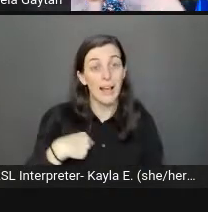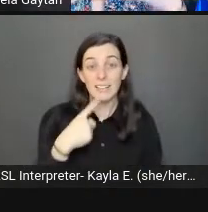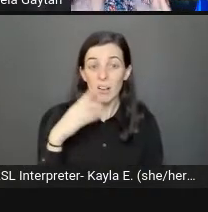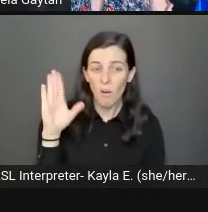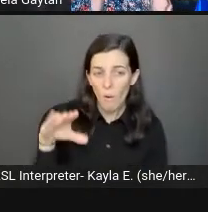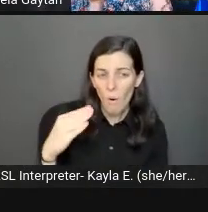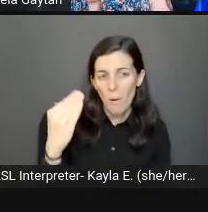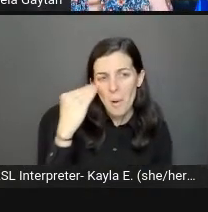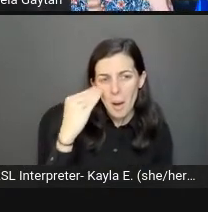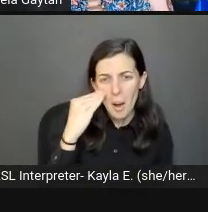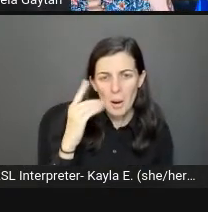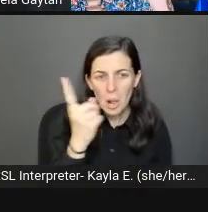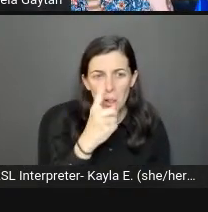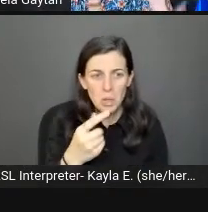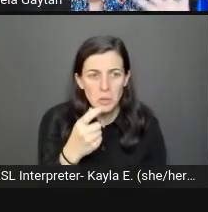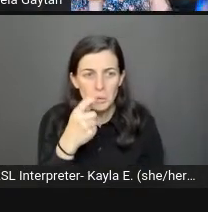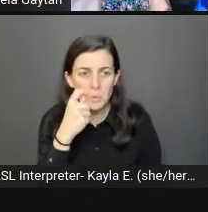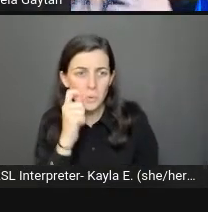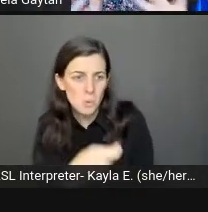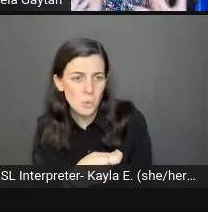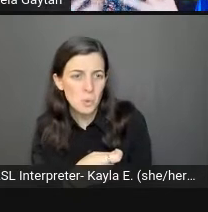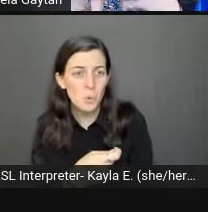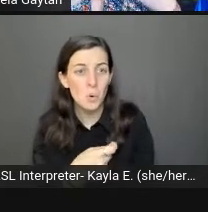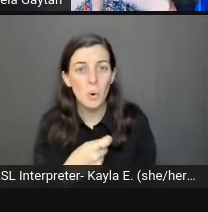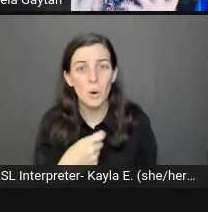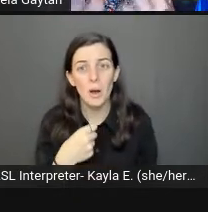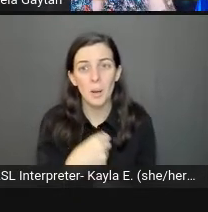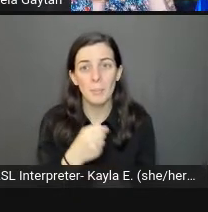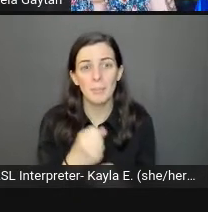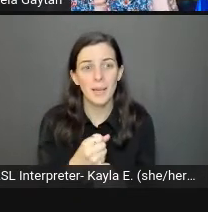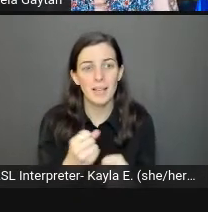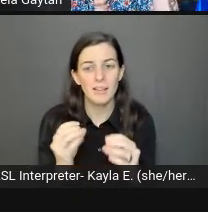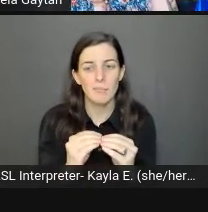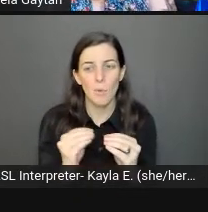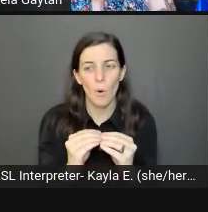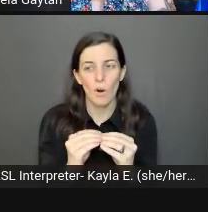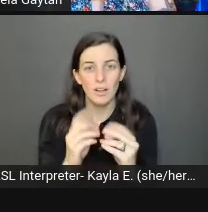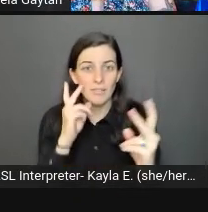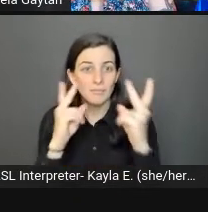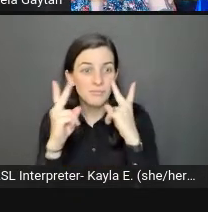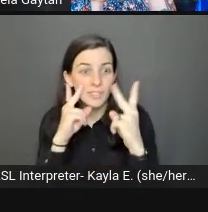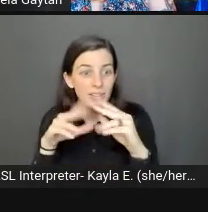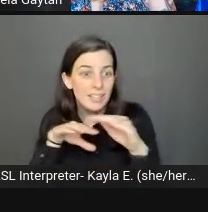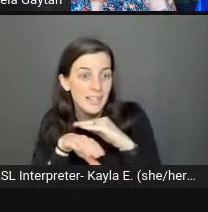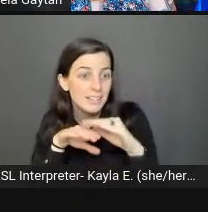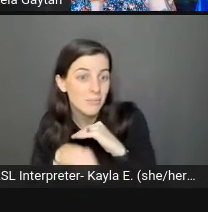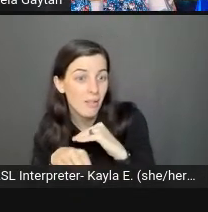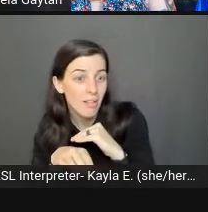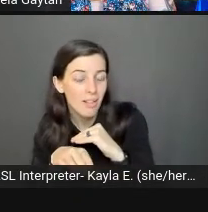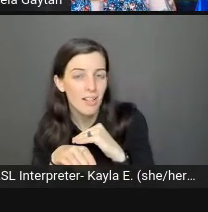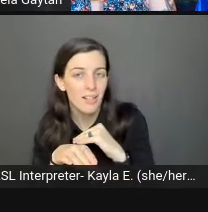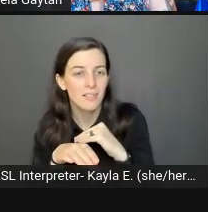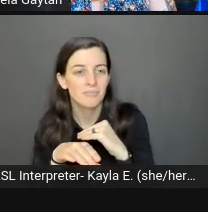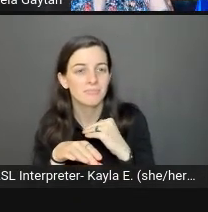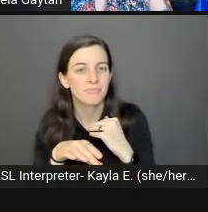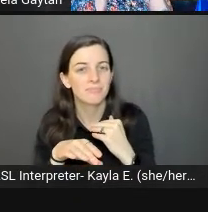it makes a much more visually appetizing post, but consider people